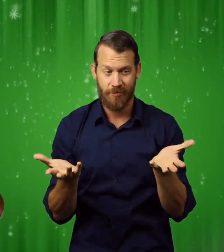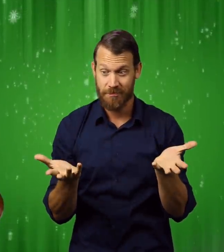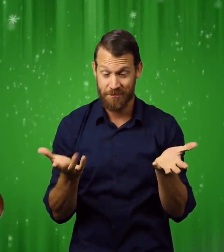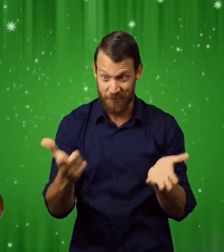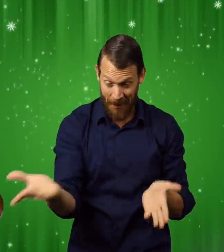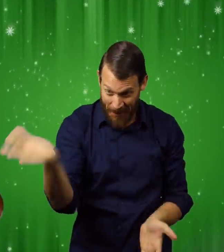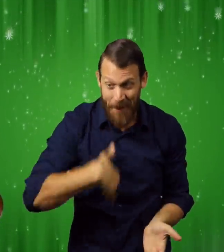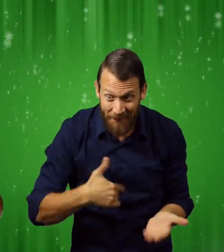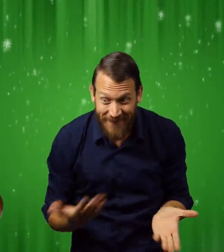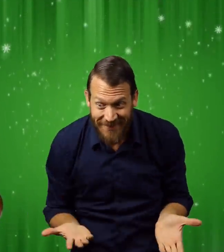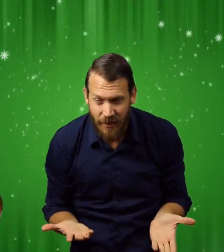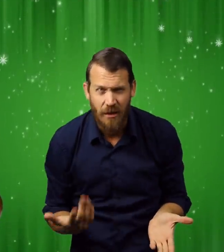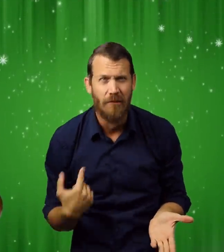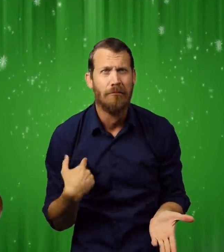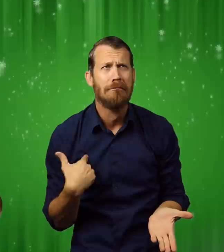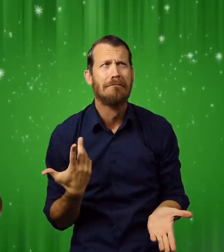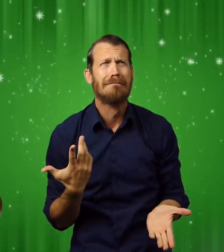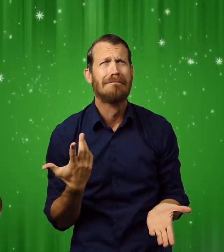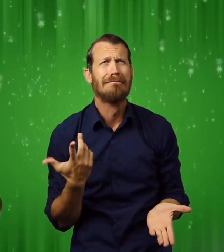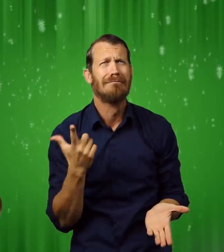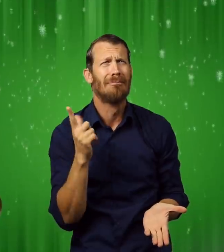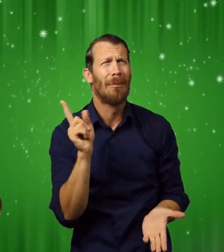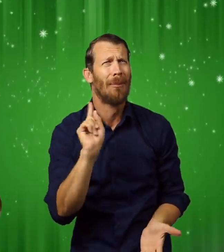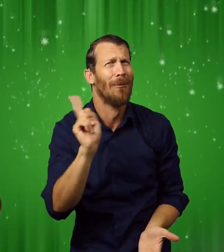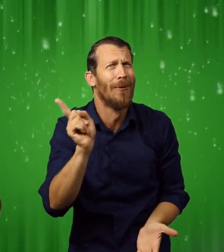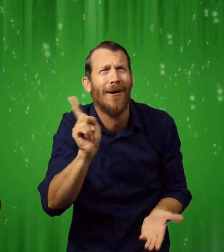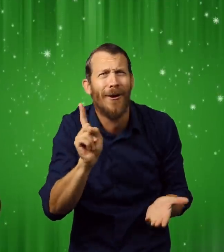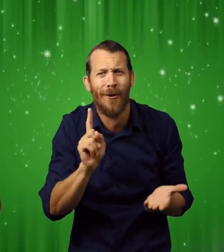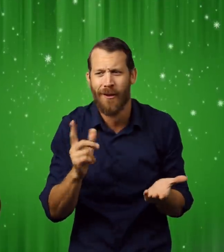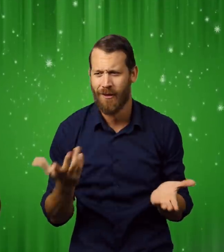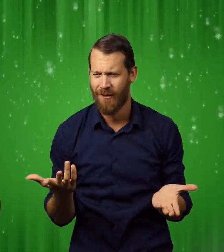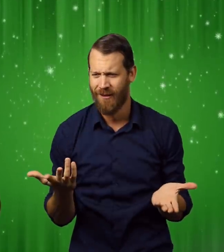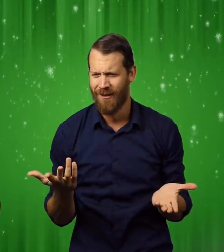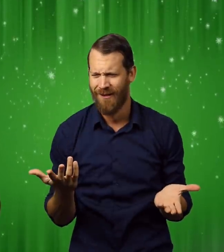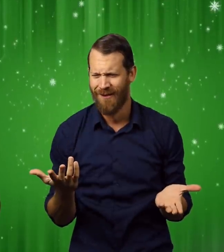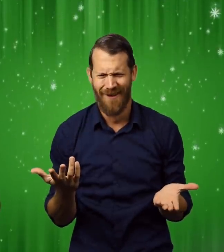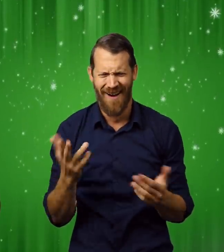"Well," he said, "Are you coming?" "Where," I asked.